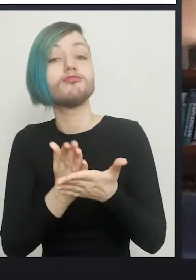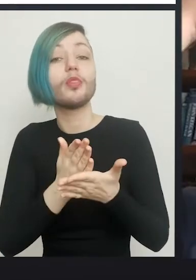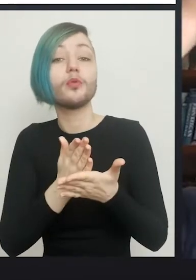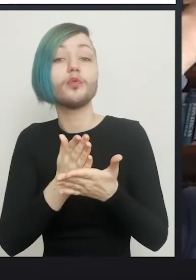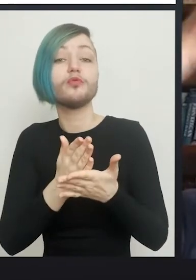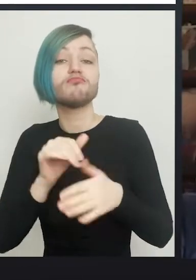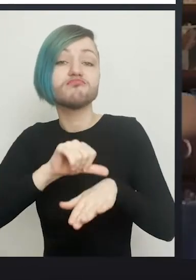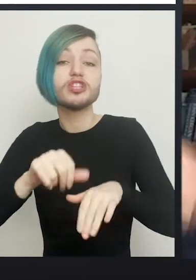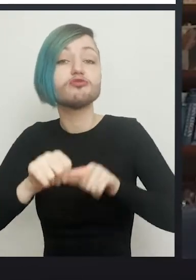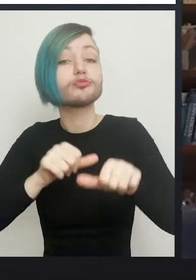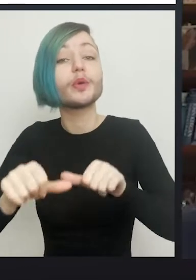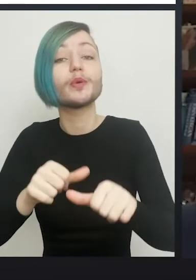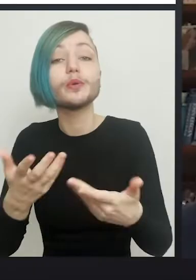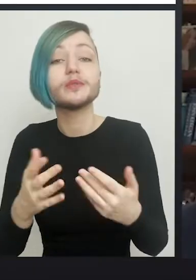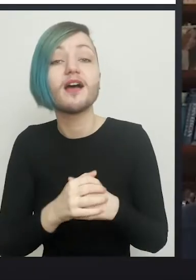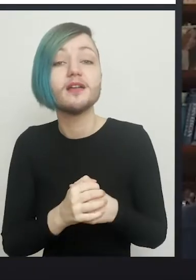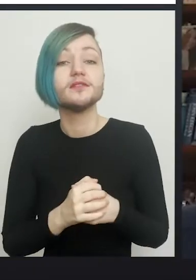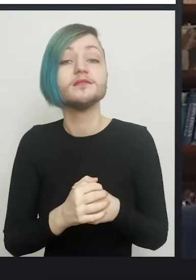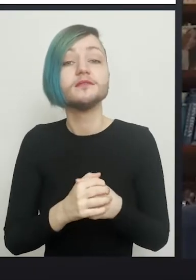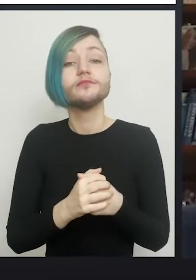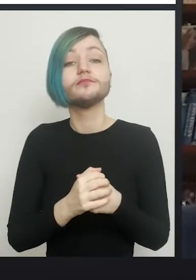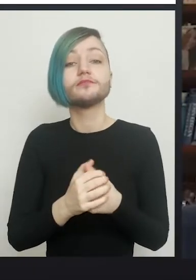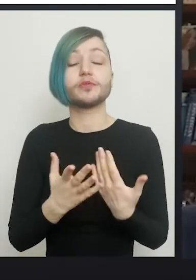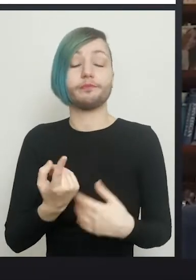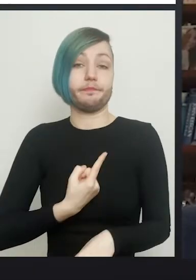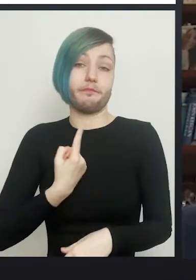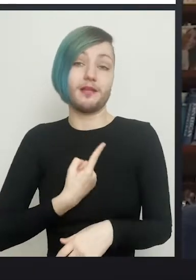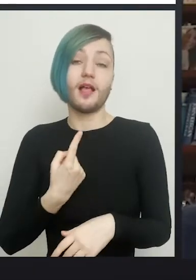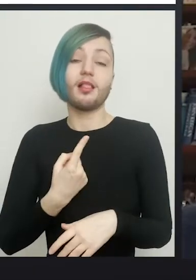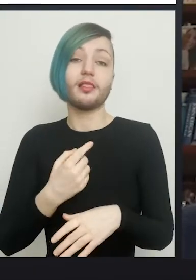We want to.. um... you know, obviously I'm a Gender Clinician, I work